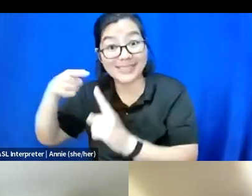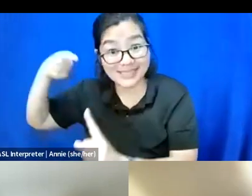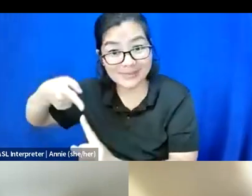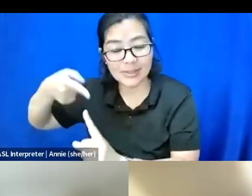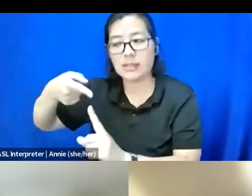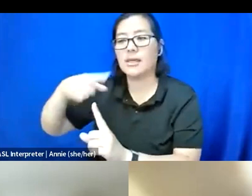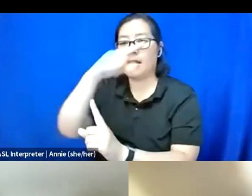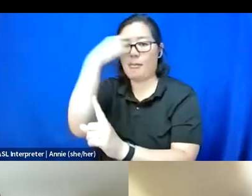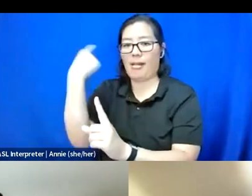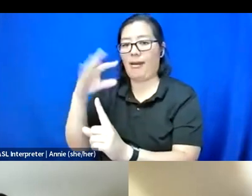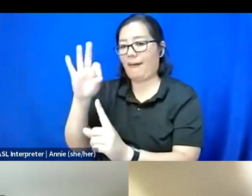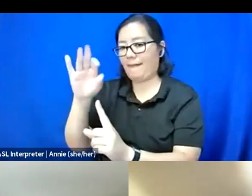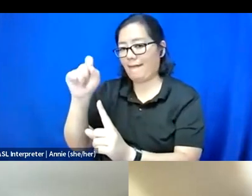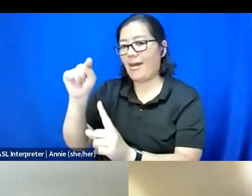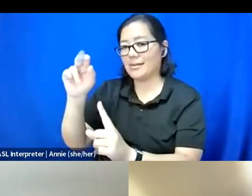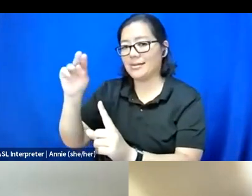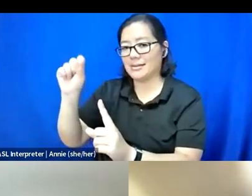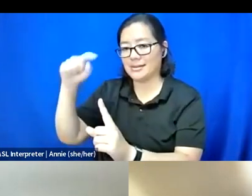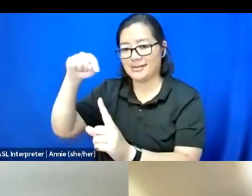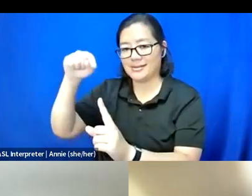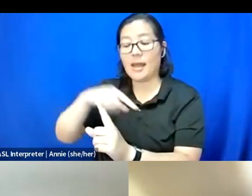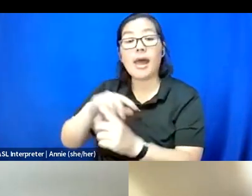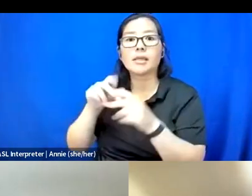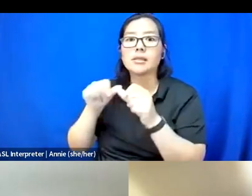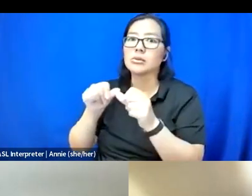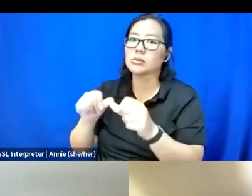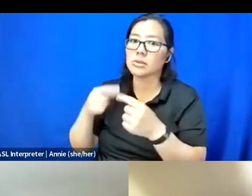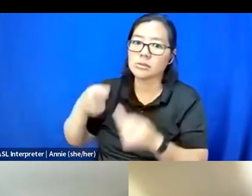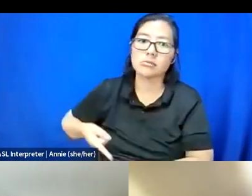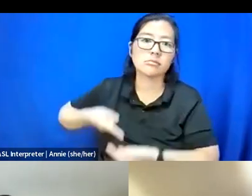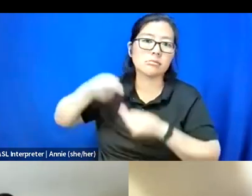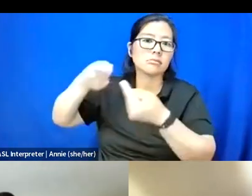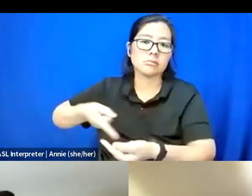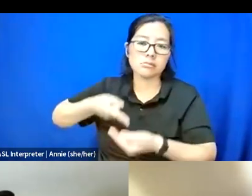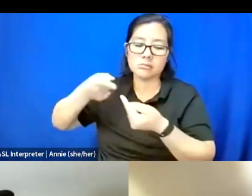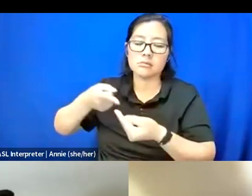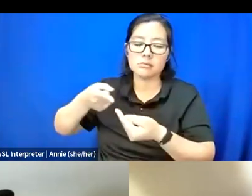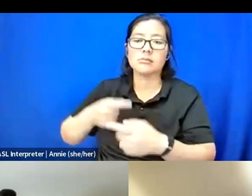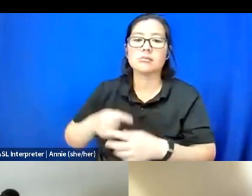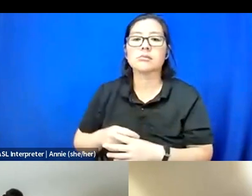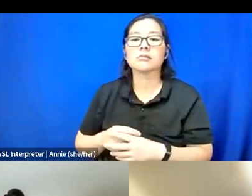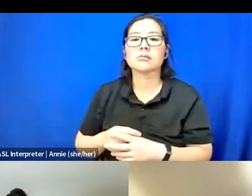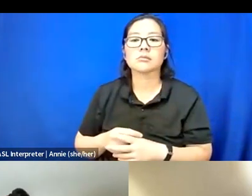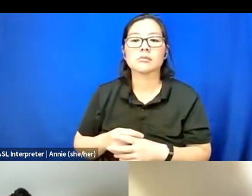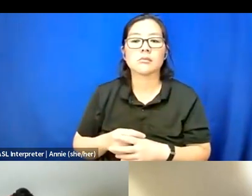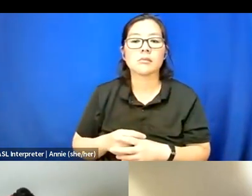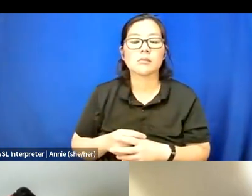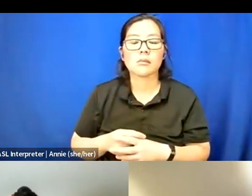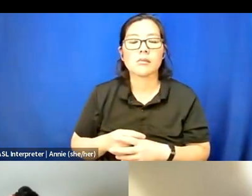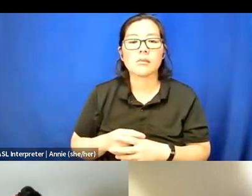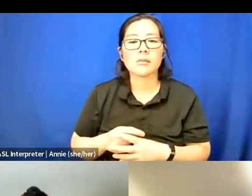And I think that has continued to be a struggle in part because there does seem to be, I think,